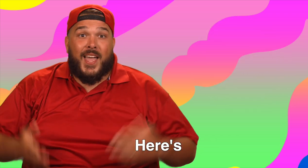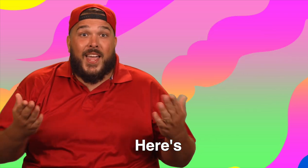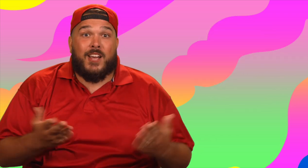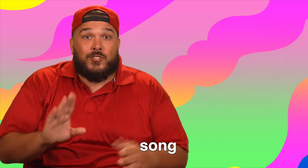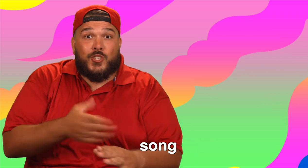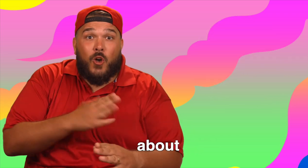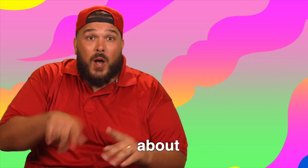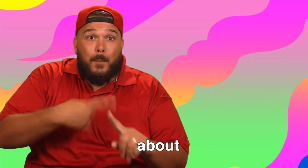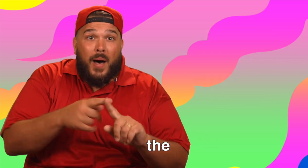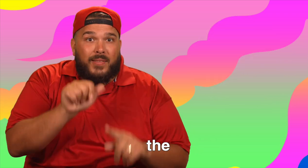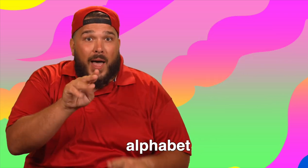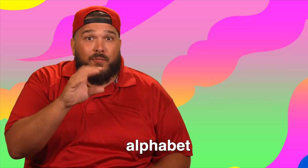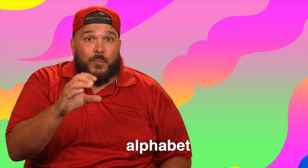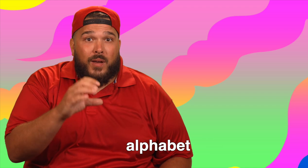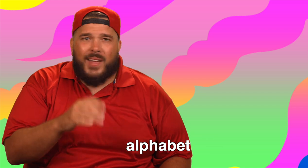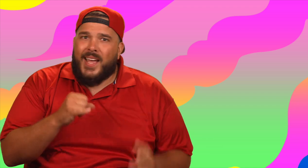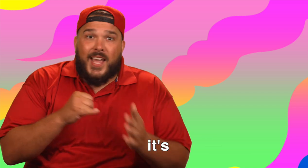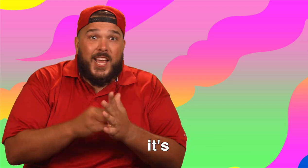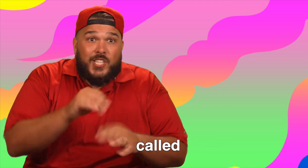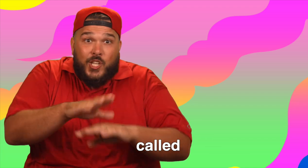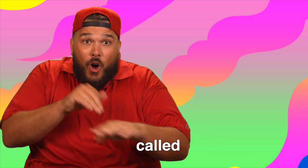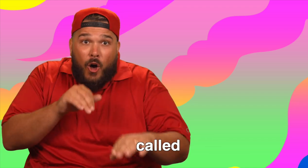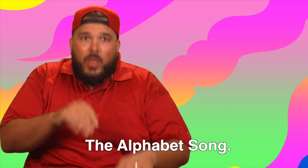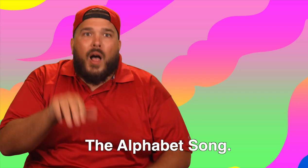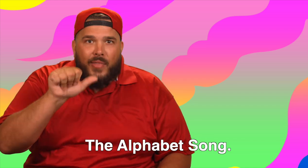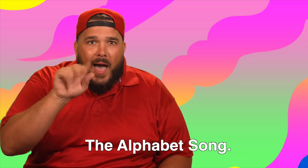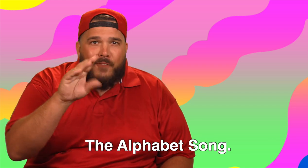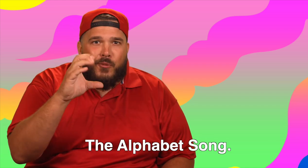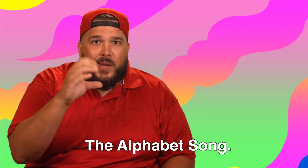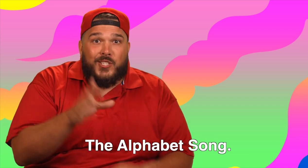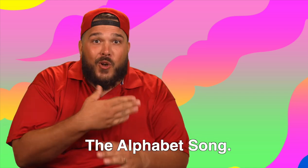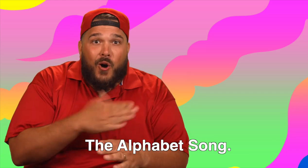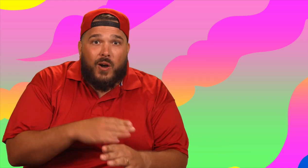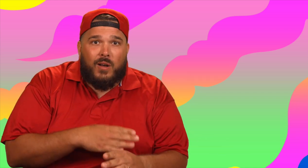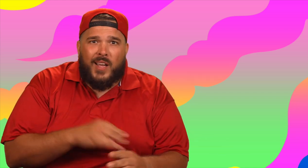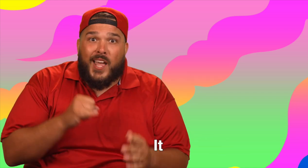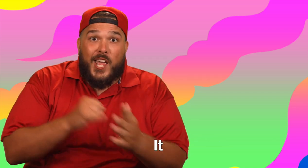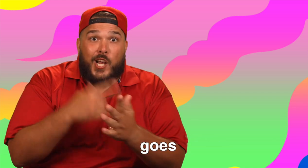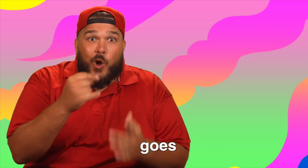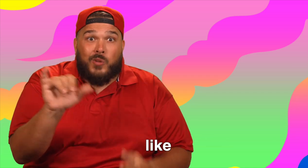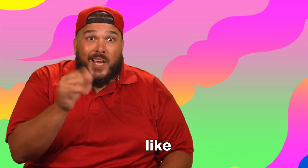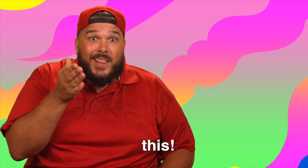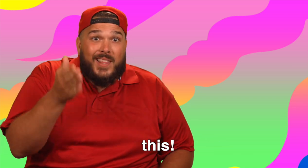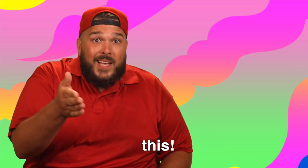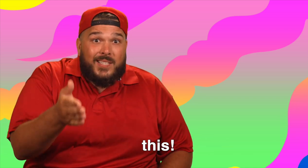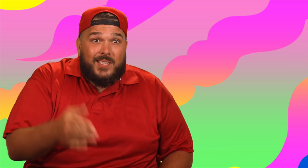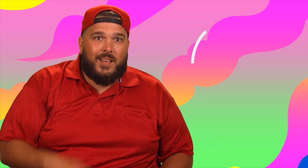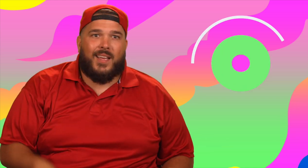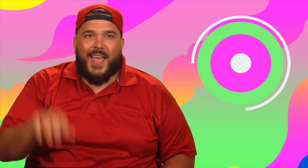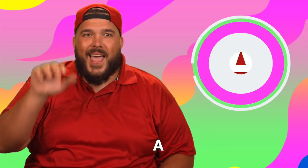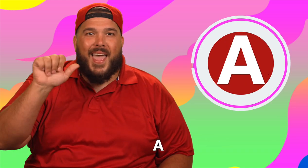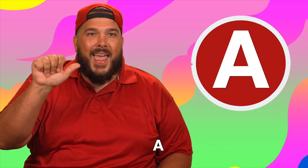Here's a song about the alphabet. It's called "The Alphabet Song." It goes like this.